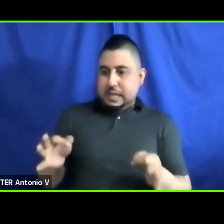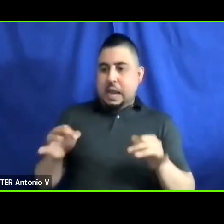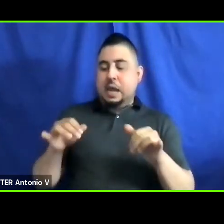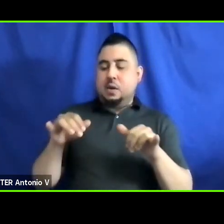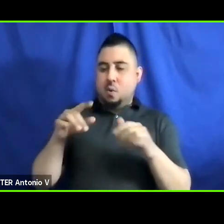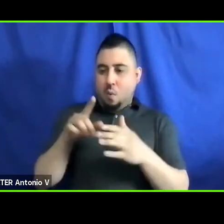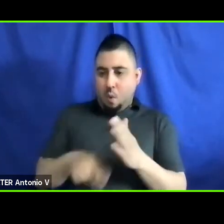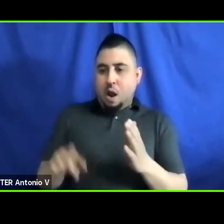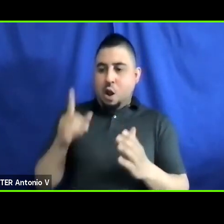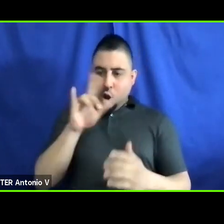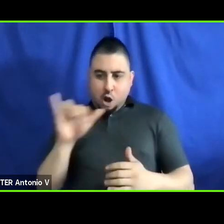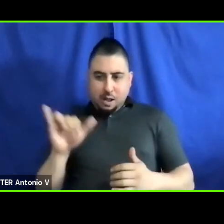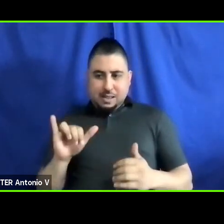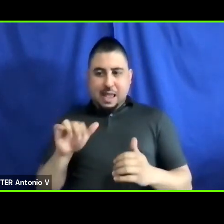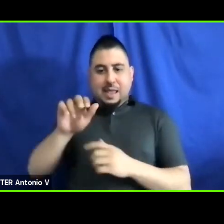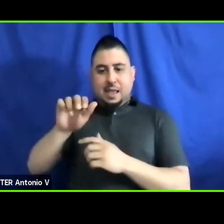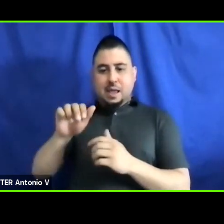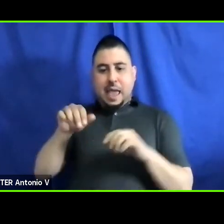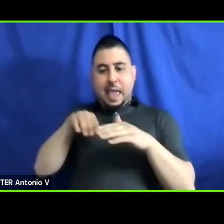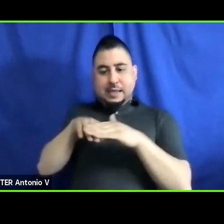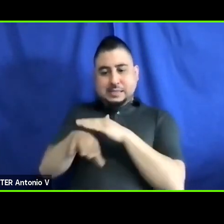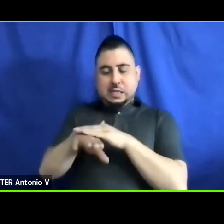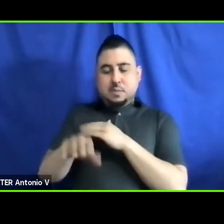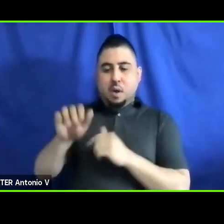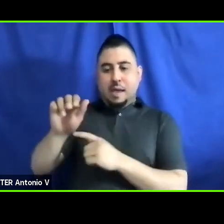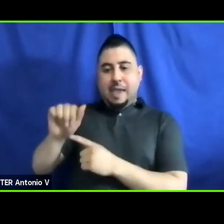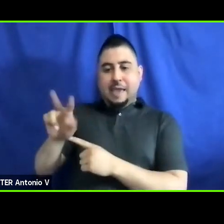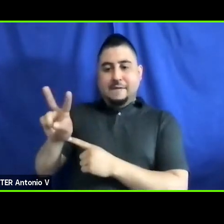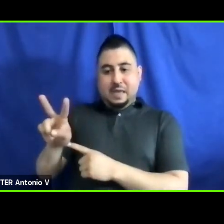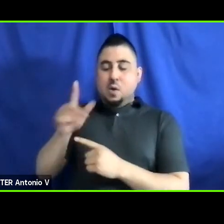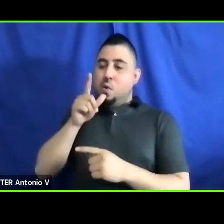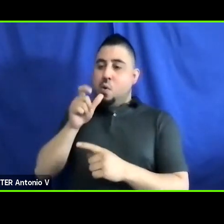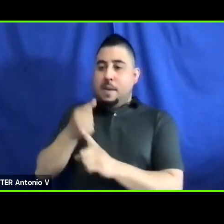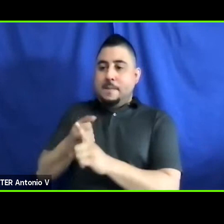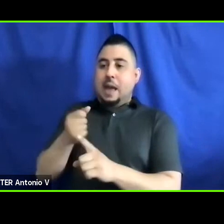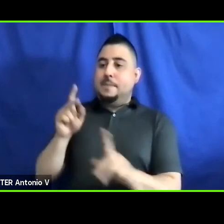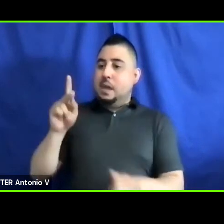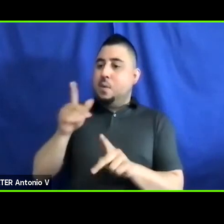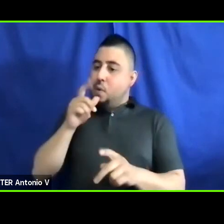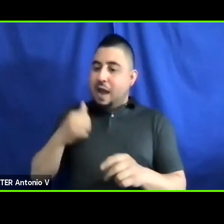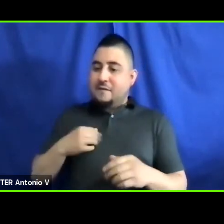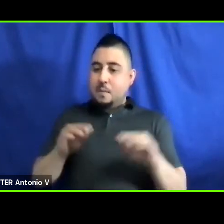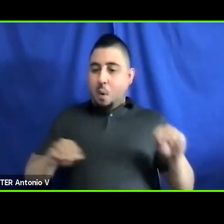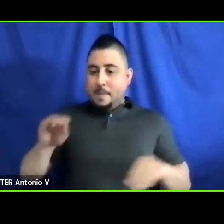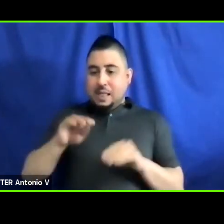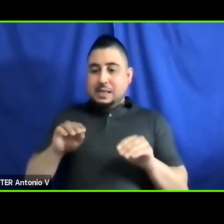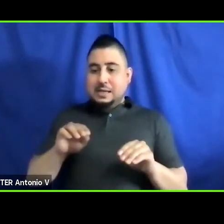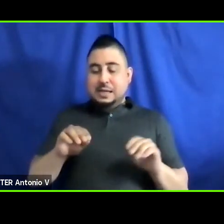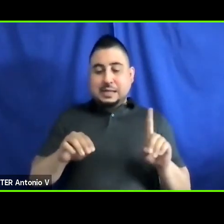autonomous vehicles that impact people who have mobility disabilities, blind or low vision,